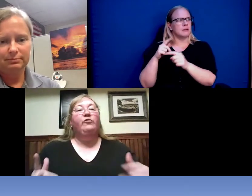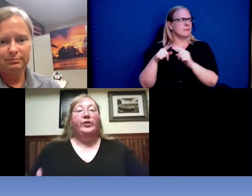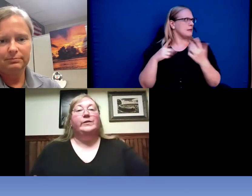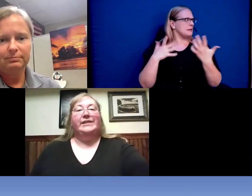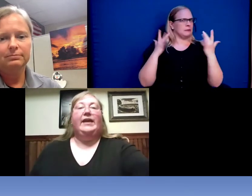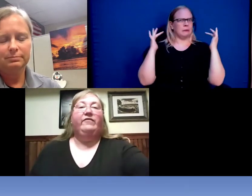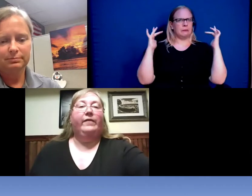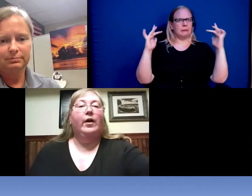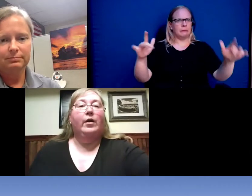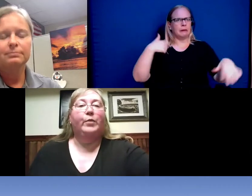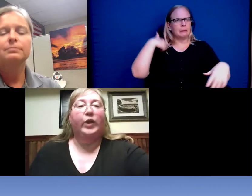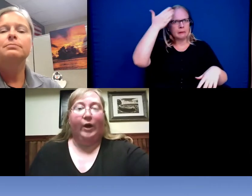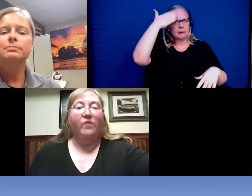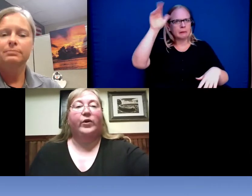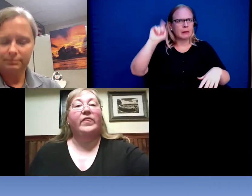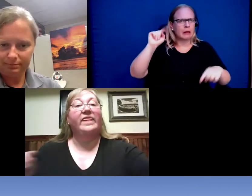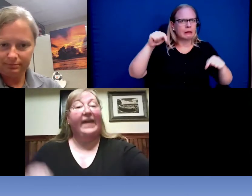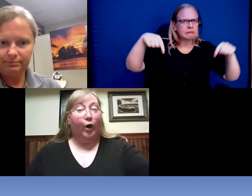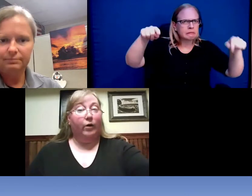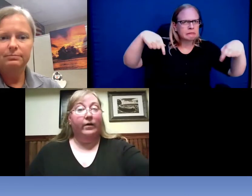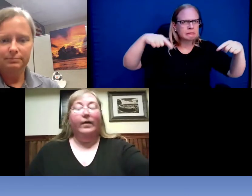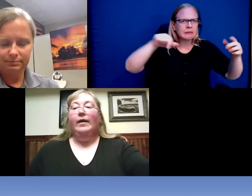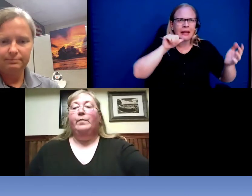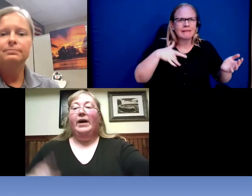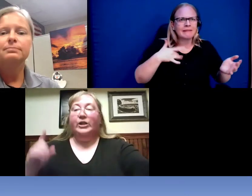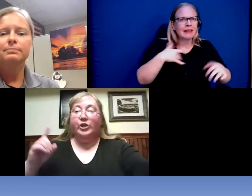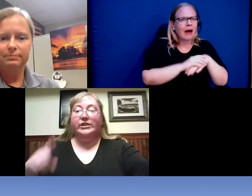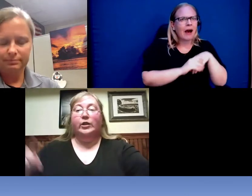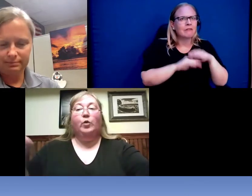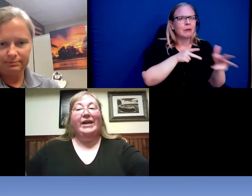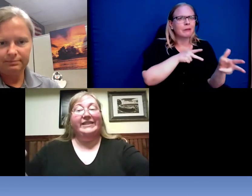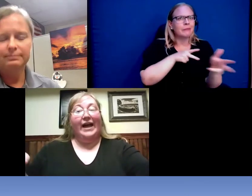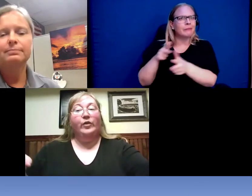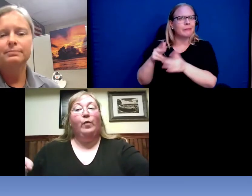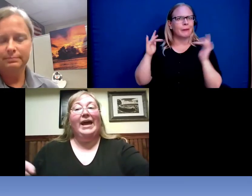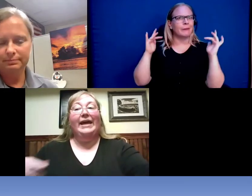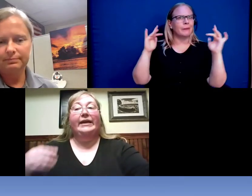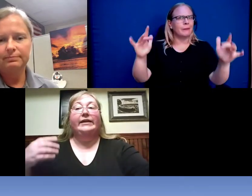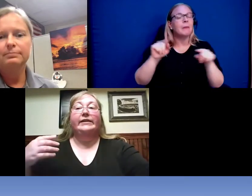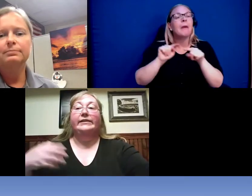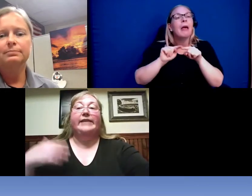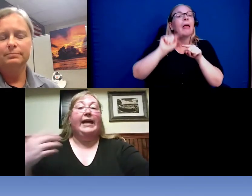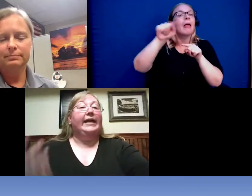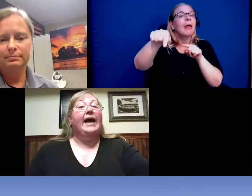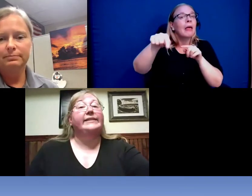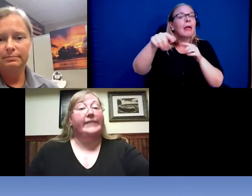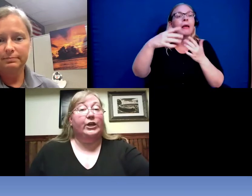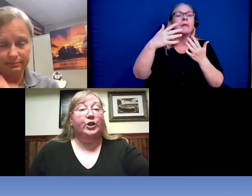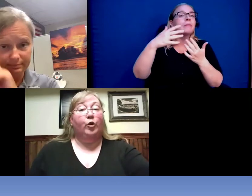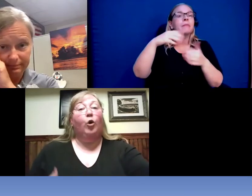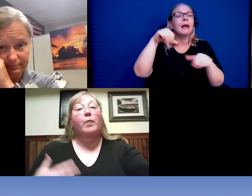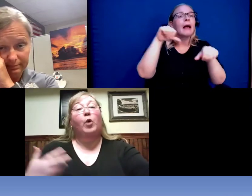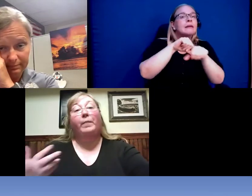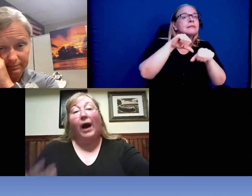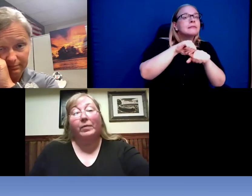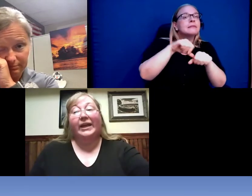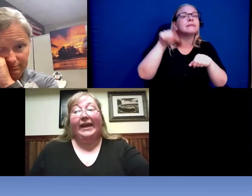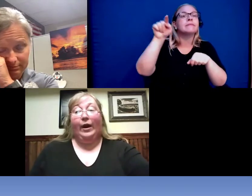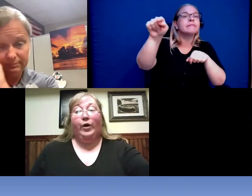feel safe pulling over there. Just a little ways down the way is say a gas station or more public area